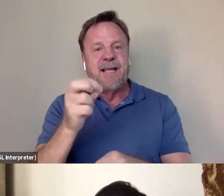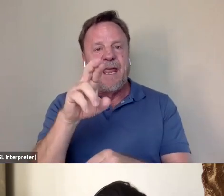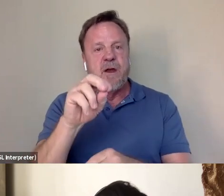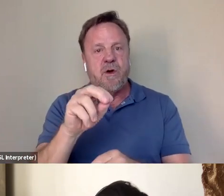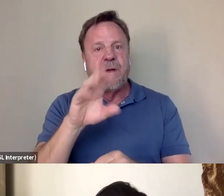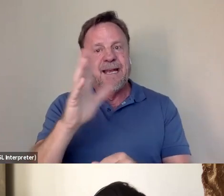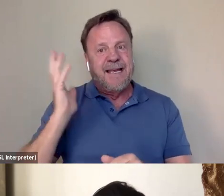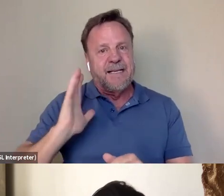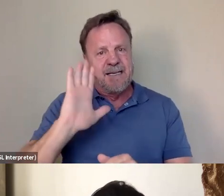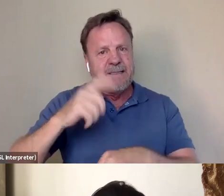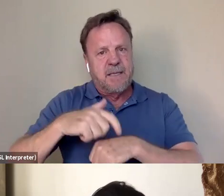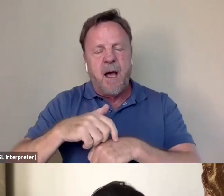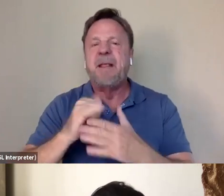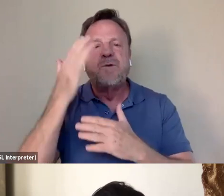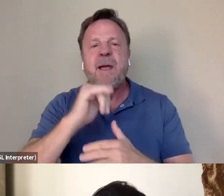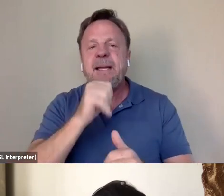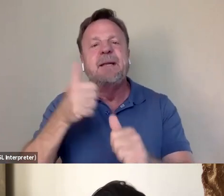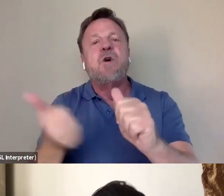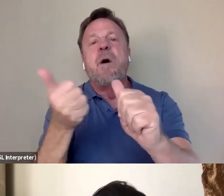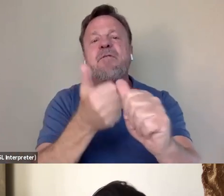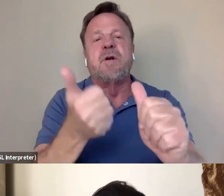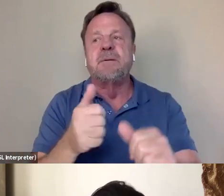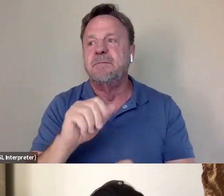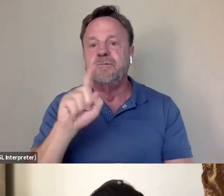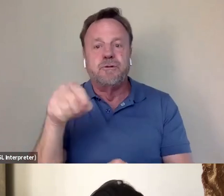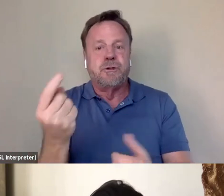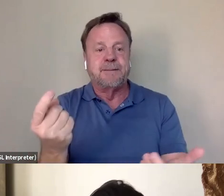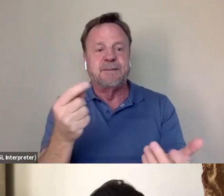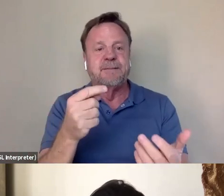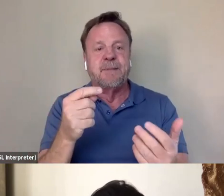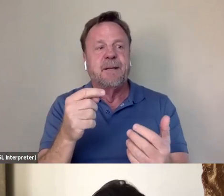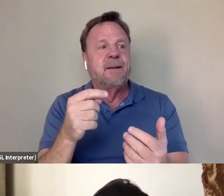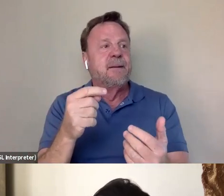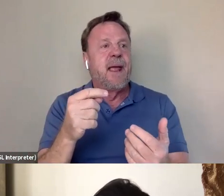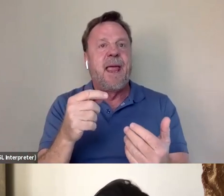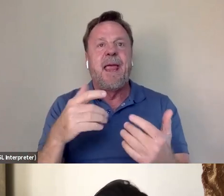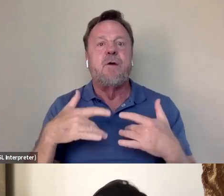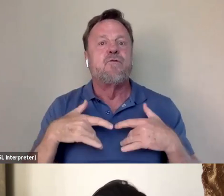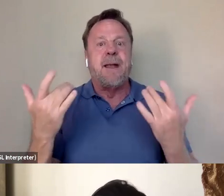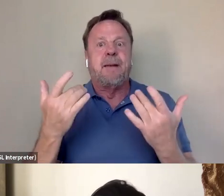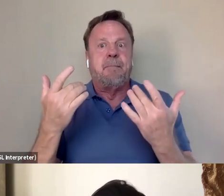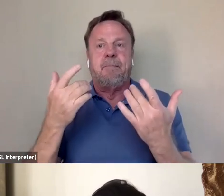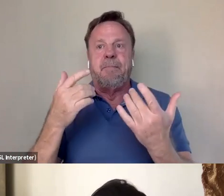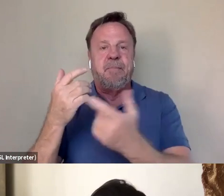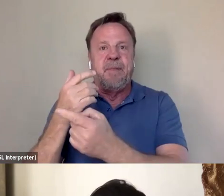It was just this this random event where Jay Sebring saw him at this tournament